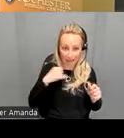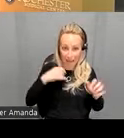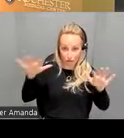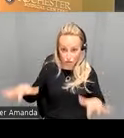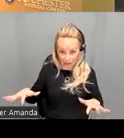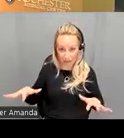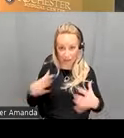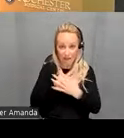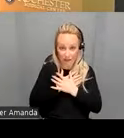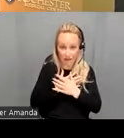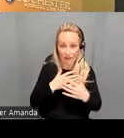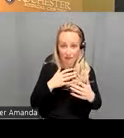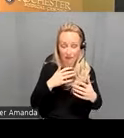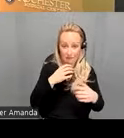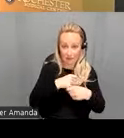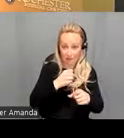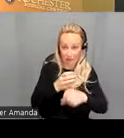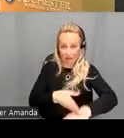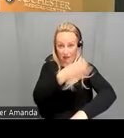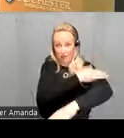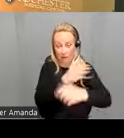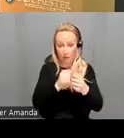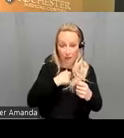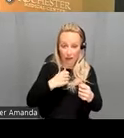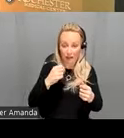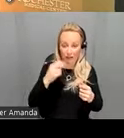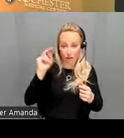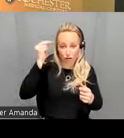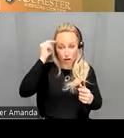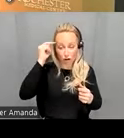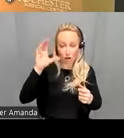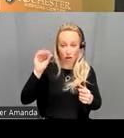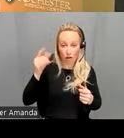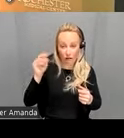better can it make predictions over and above what can be had with neurocognition um so we